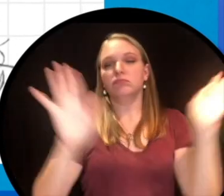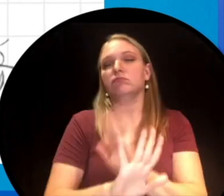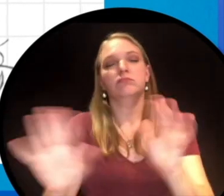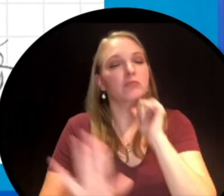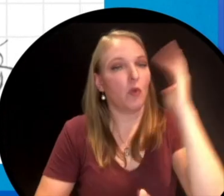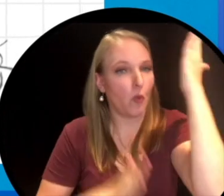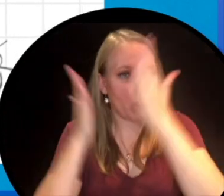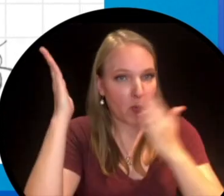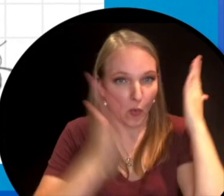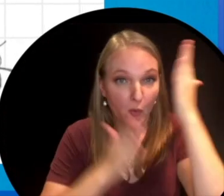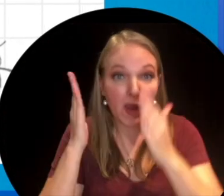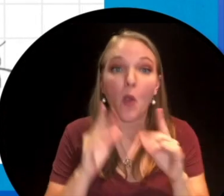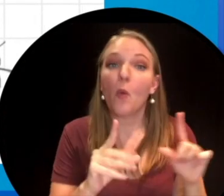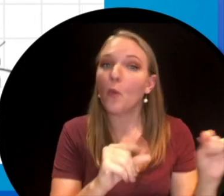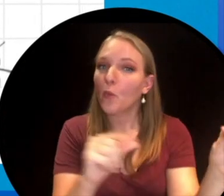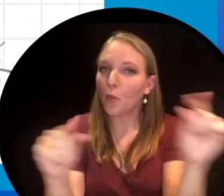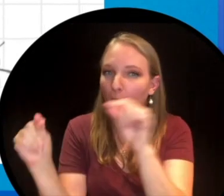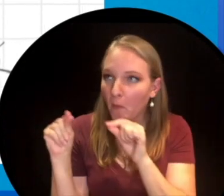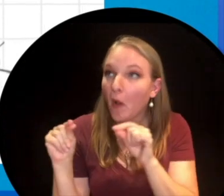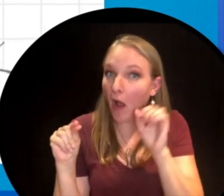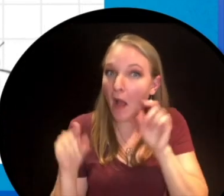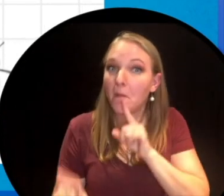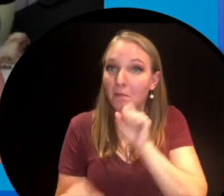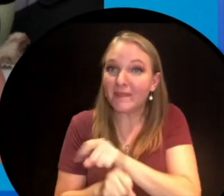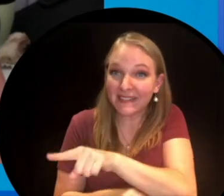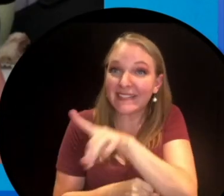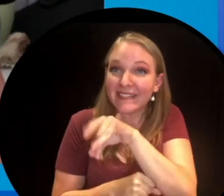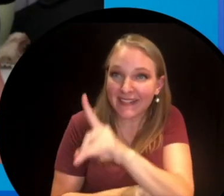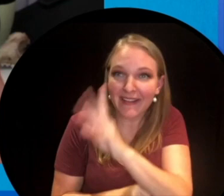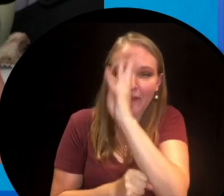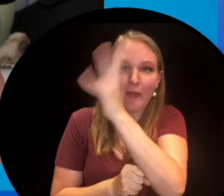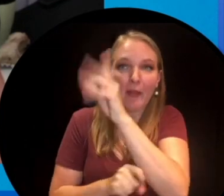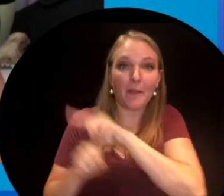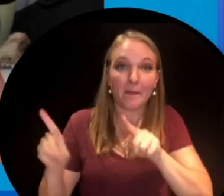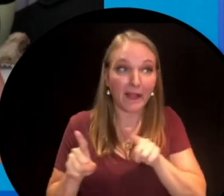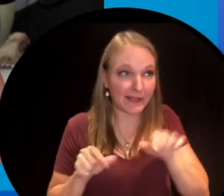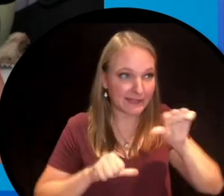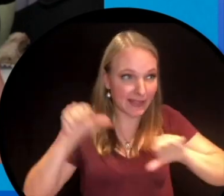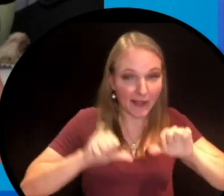don't worry. Like I said even though there are rumours of it being true, scientists have still